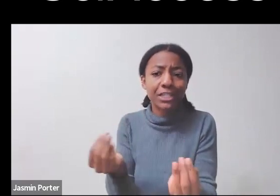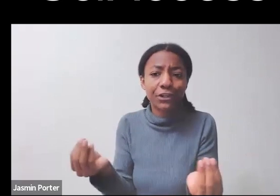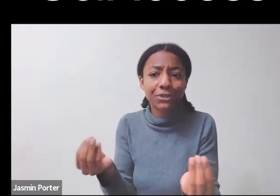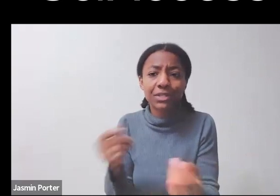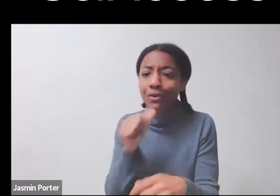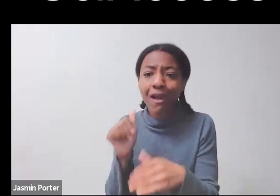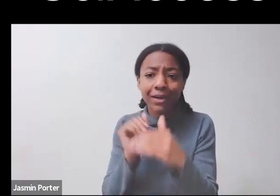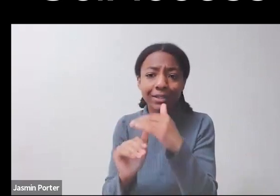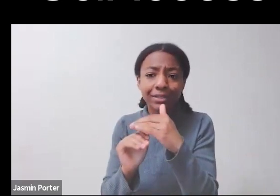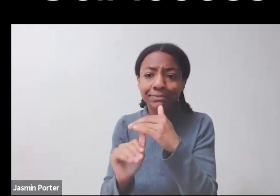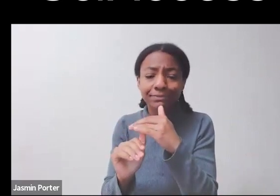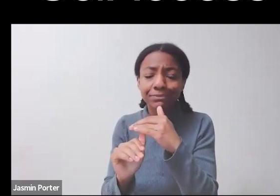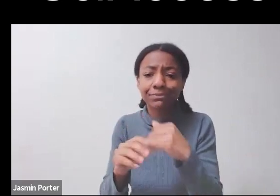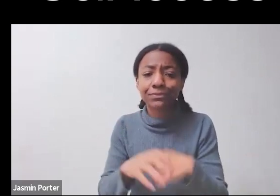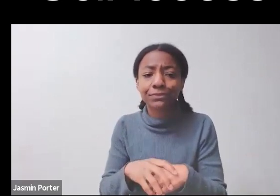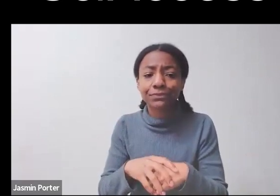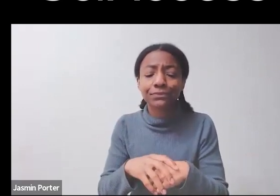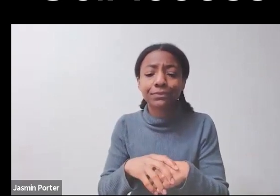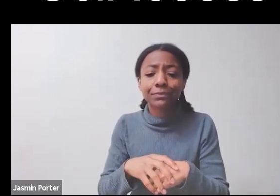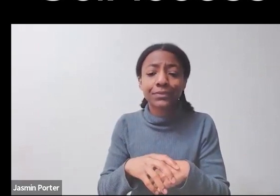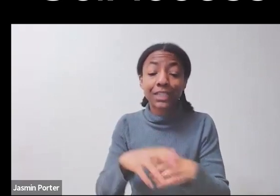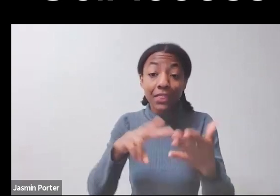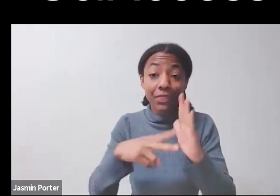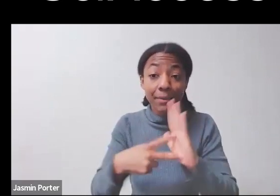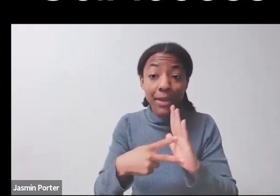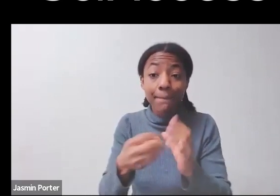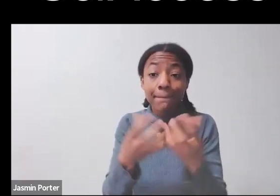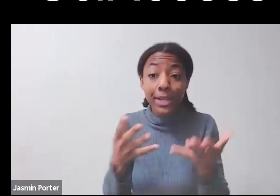to not progress in their studies at the community college.